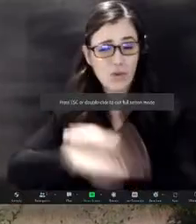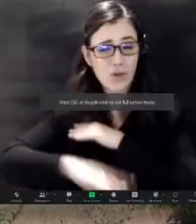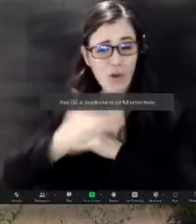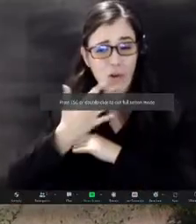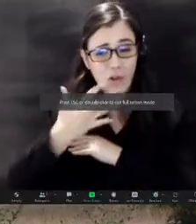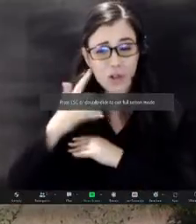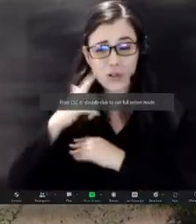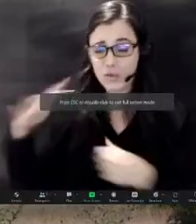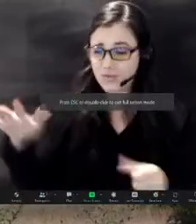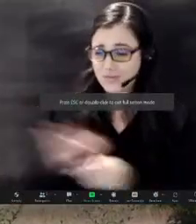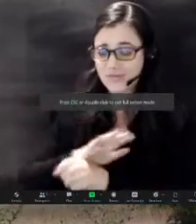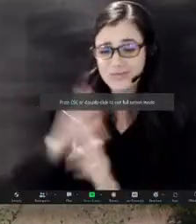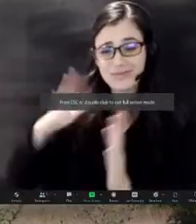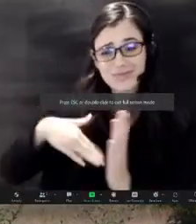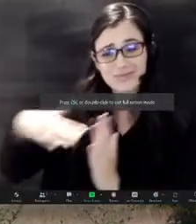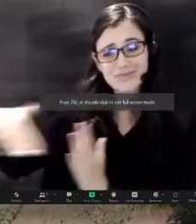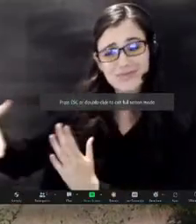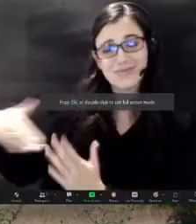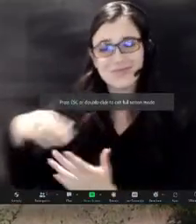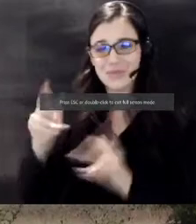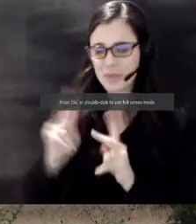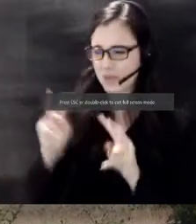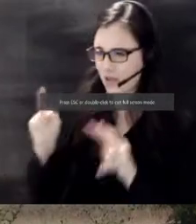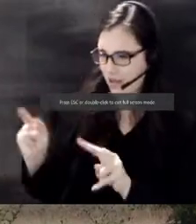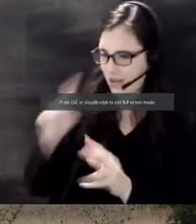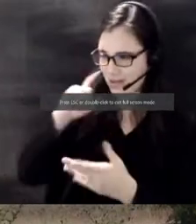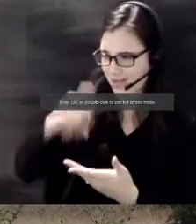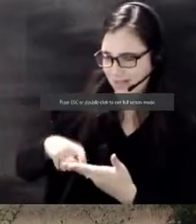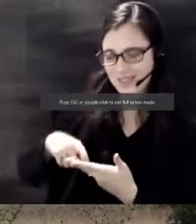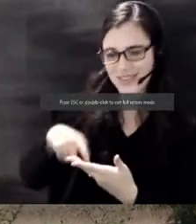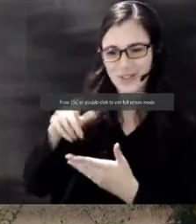canvases as onlookers find artists along the quail trail of Chisholm Creek Park